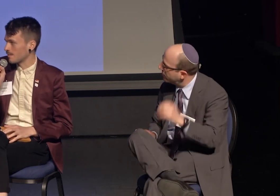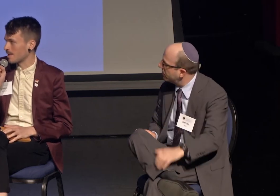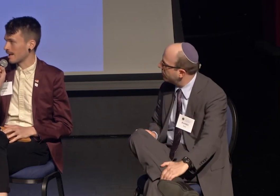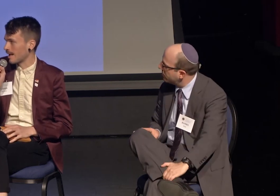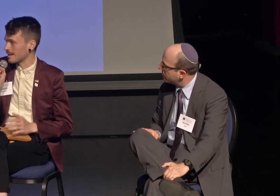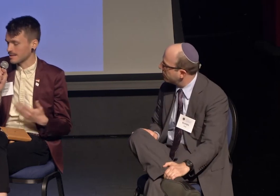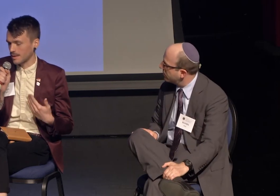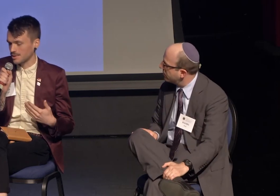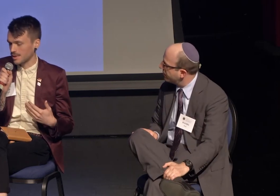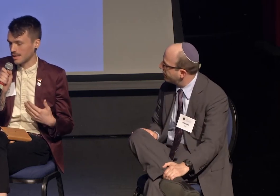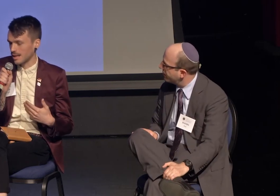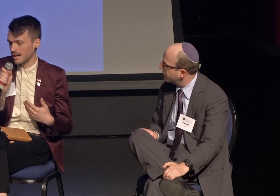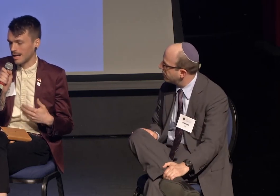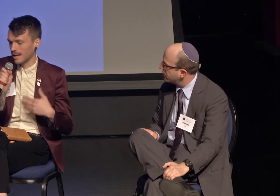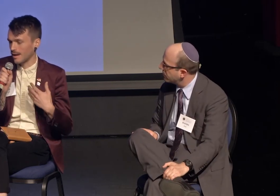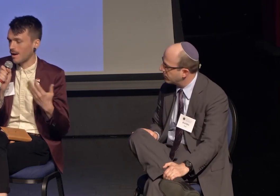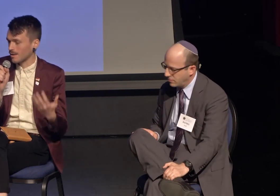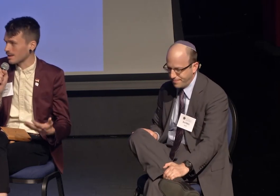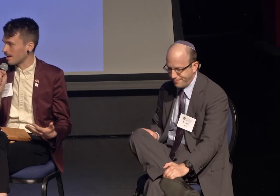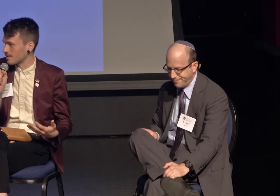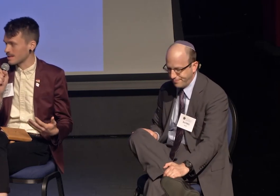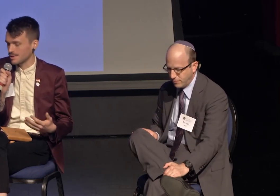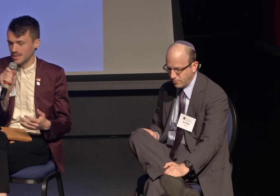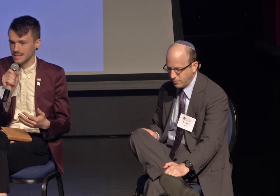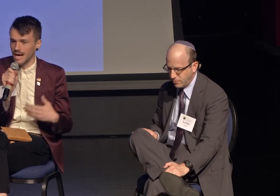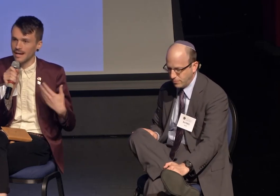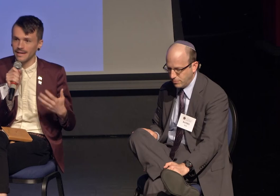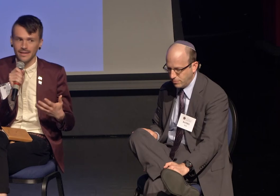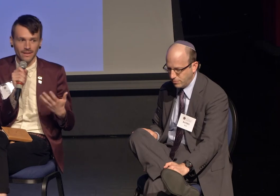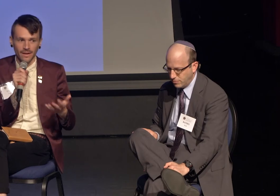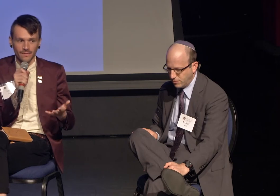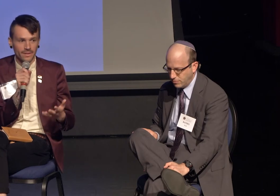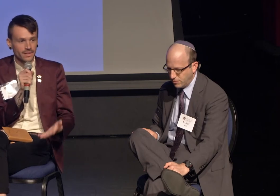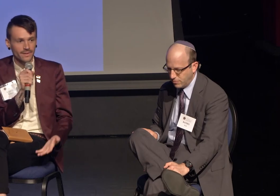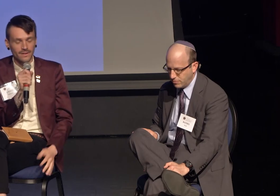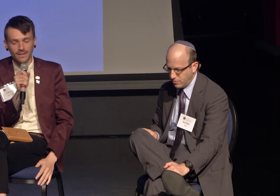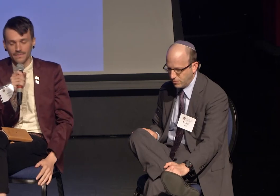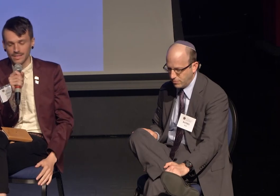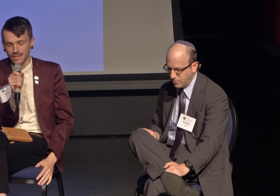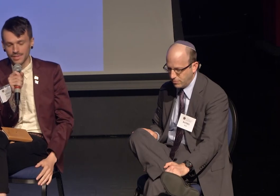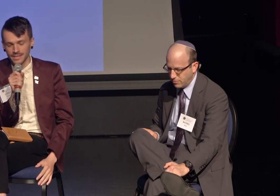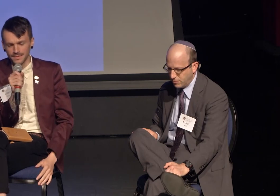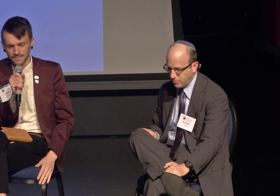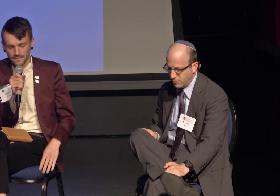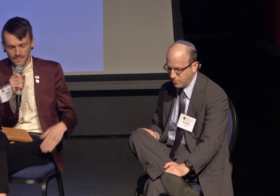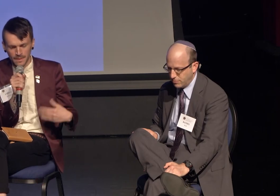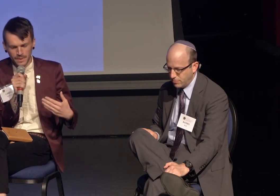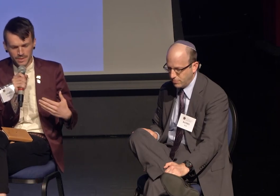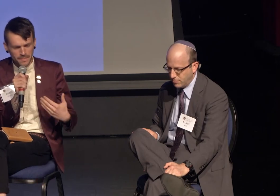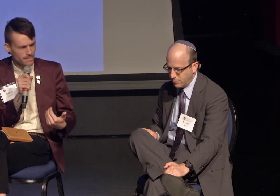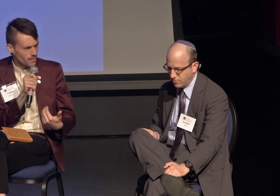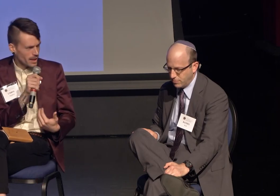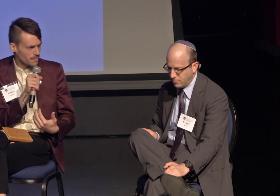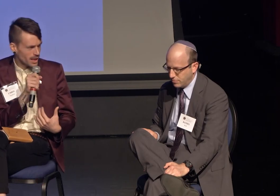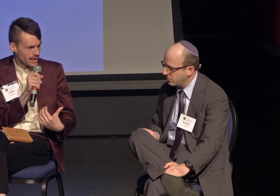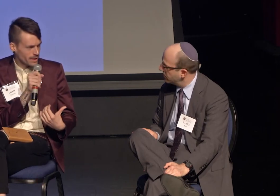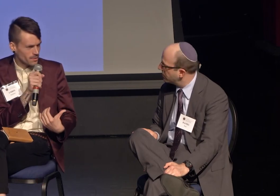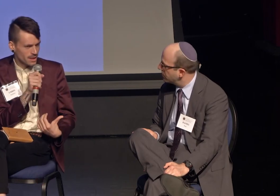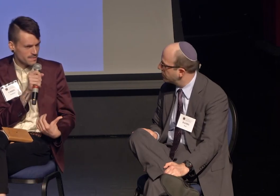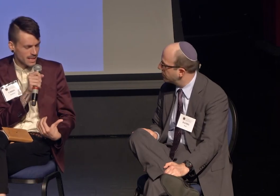that last question on the hard conversations. I love the difficult conversations, which may be why I'm not getting a whole lot of second dates